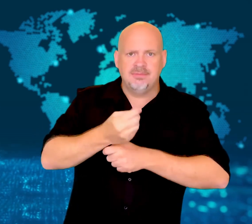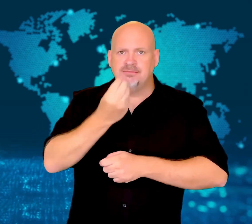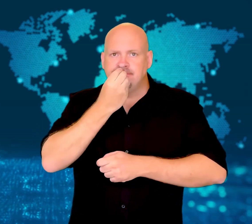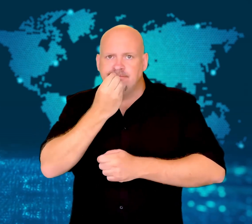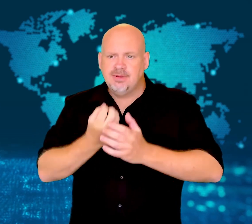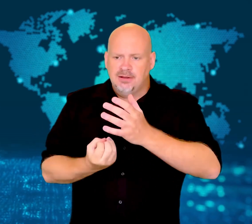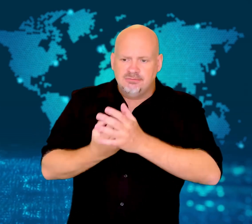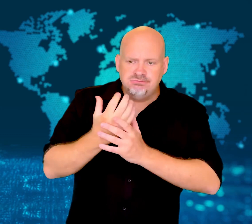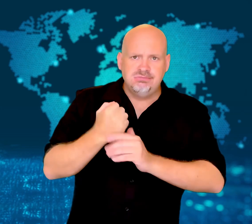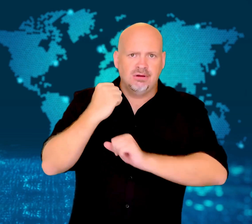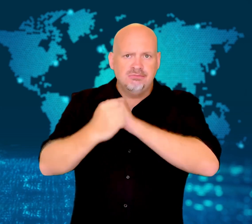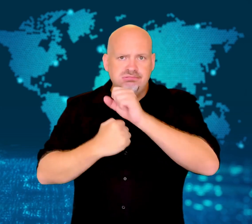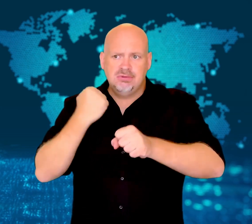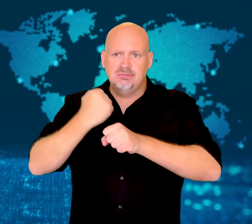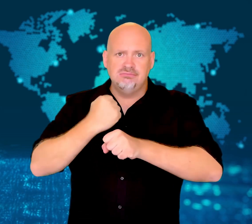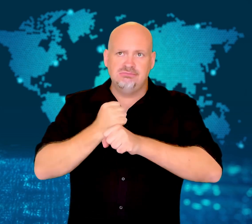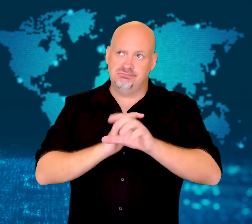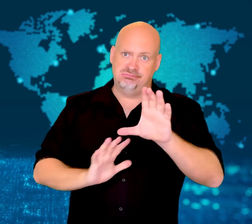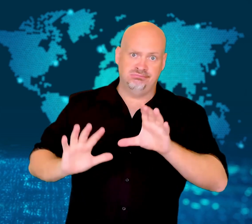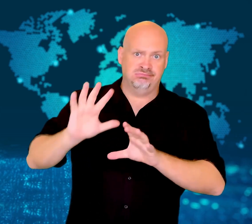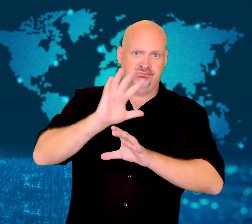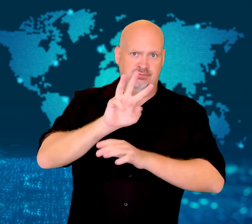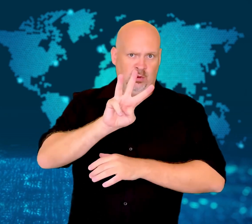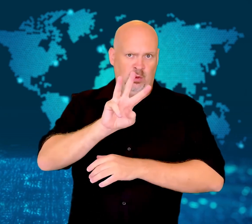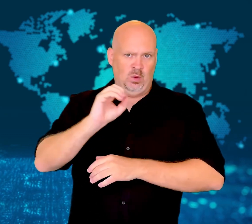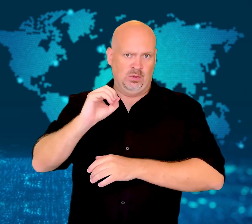to feed their cows.